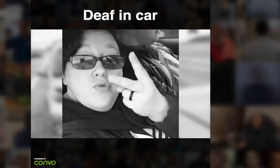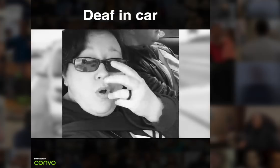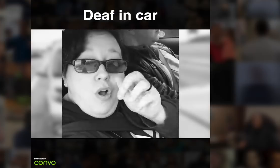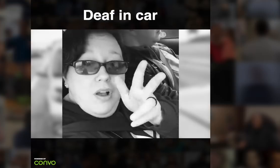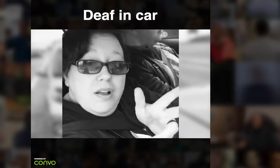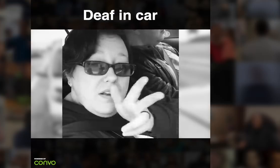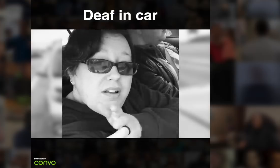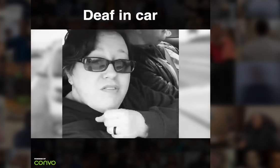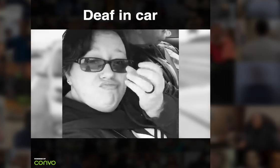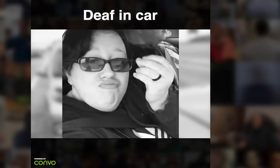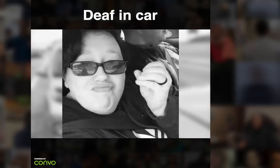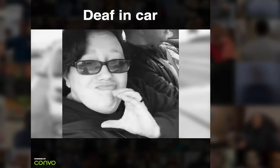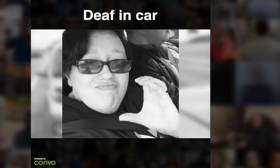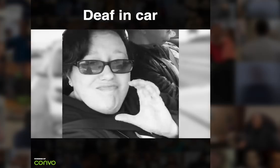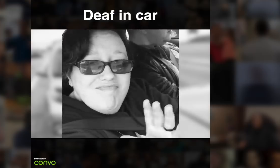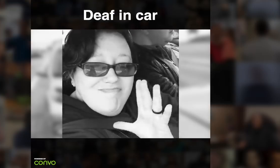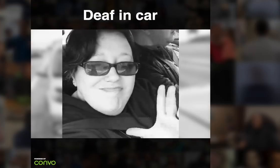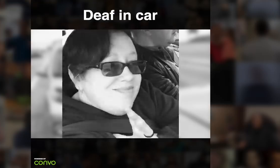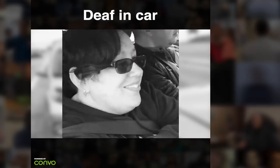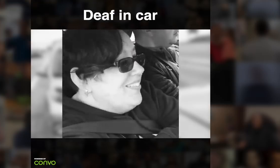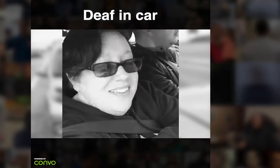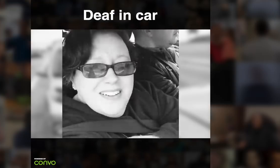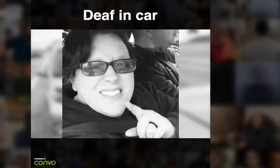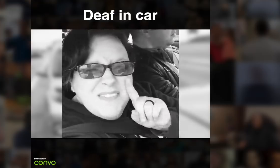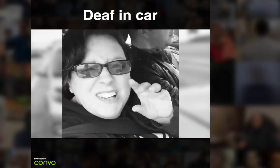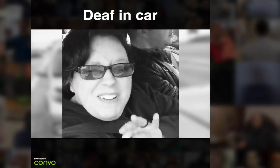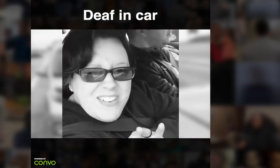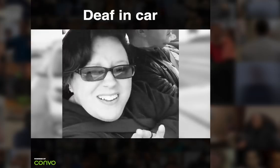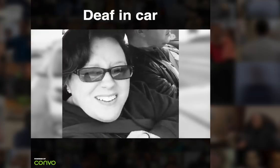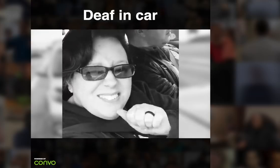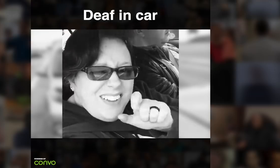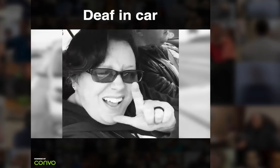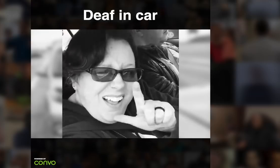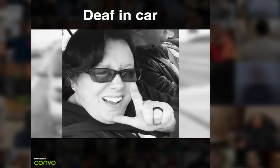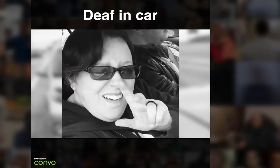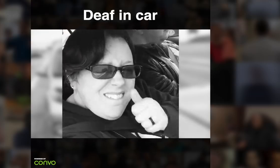People in two cars can sign and communicate. That's how deaf people can benefit from ASL!